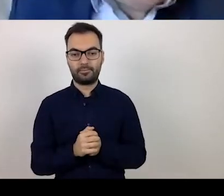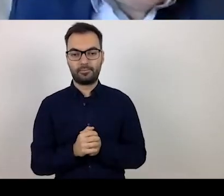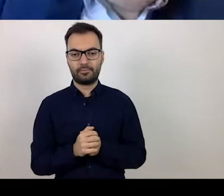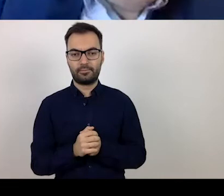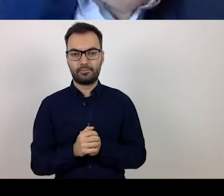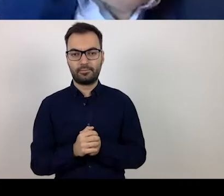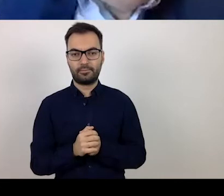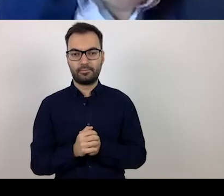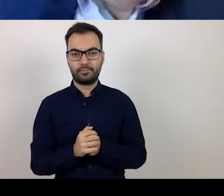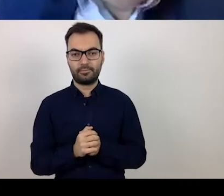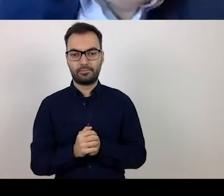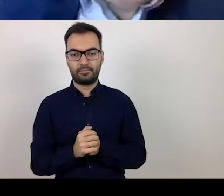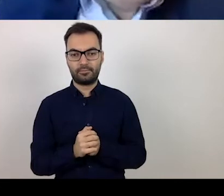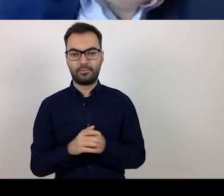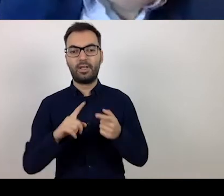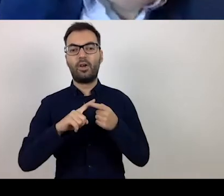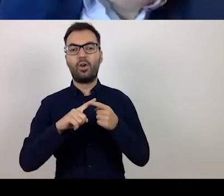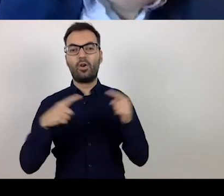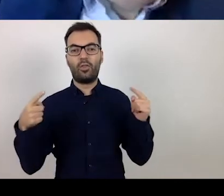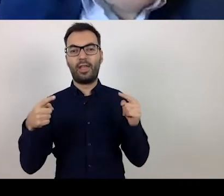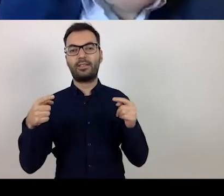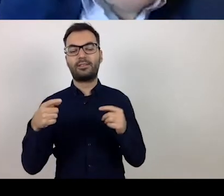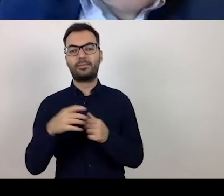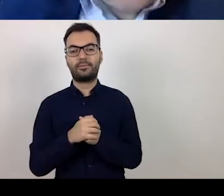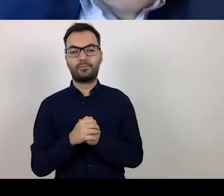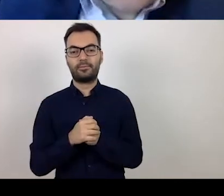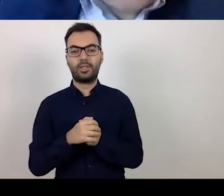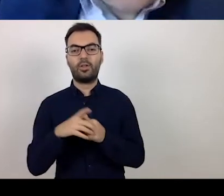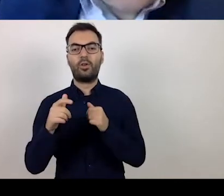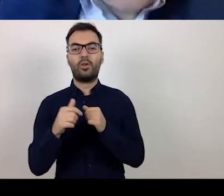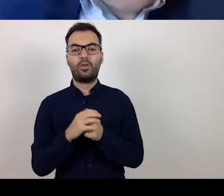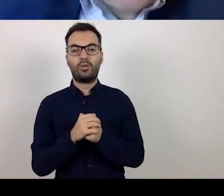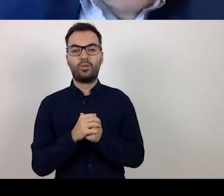matters related to the project documentation.